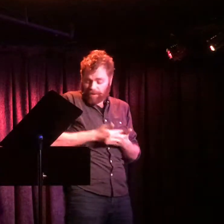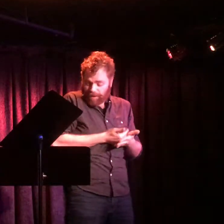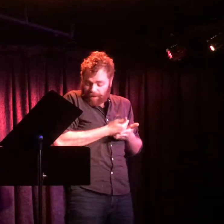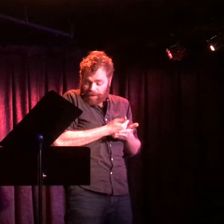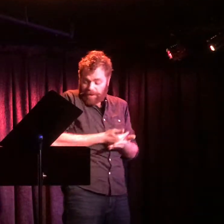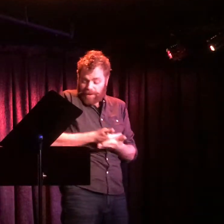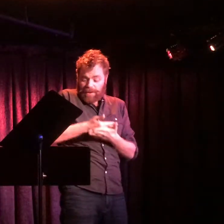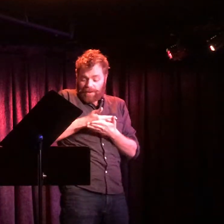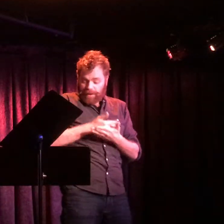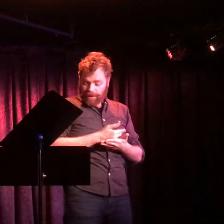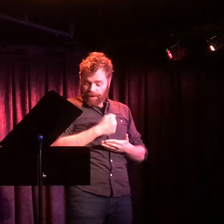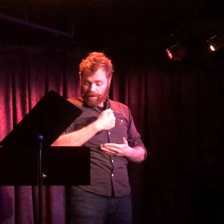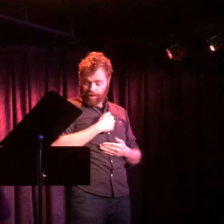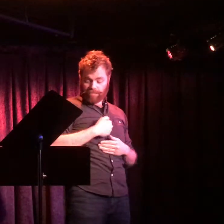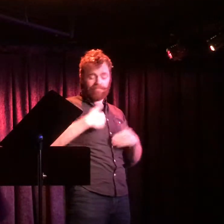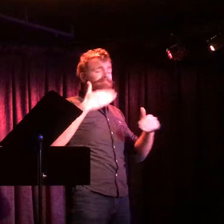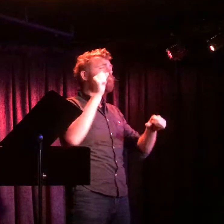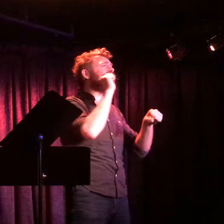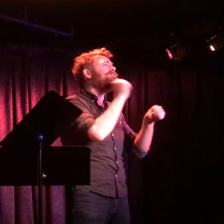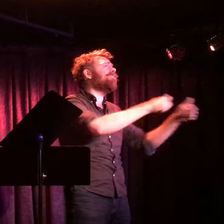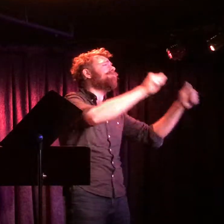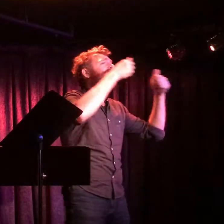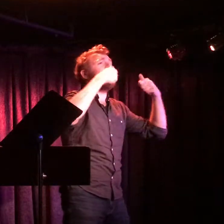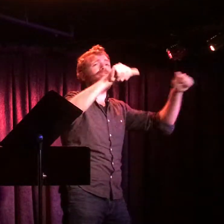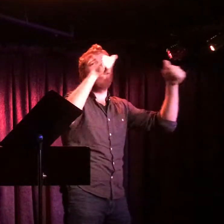Making rounds all afternoon,